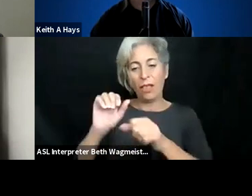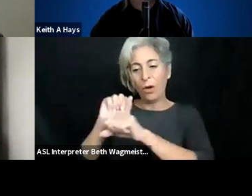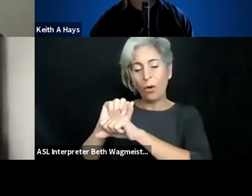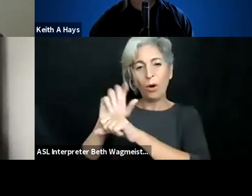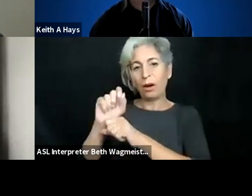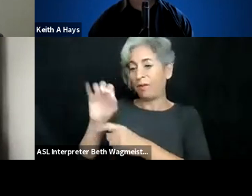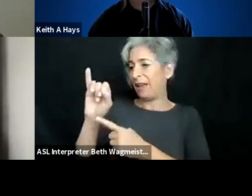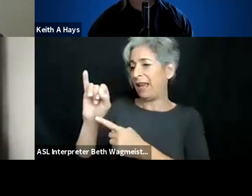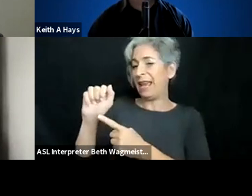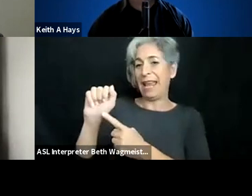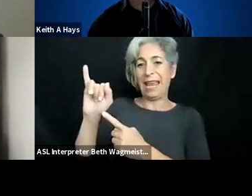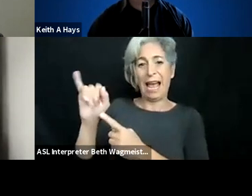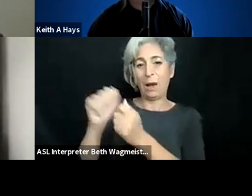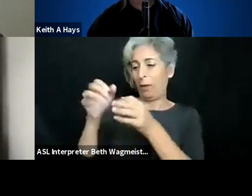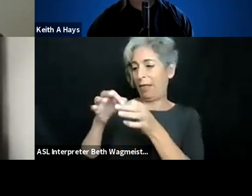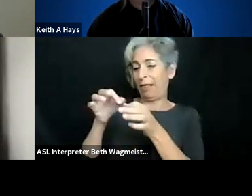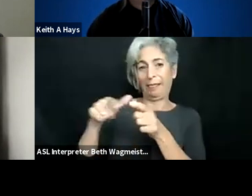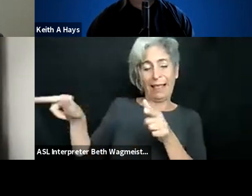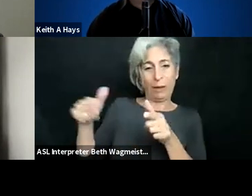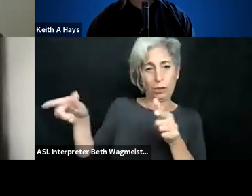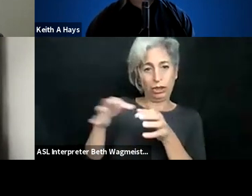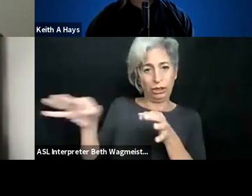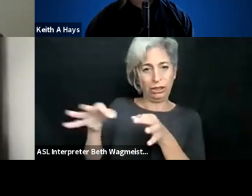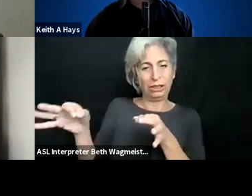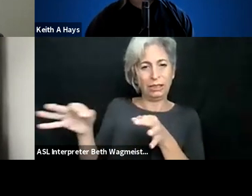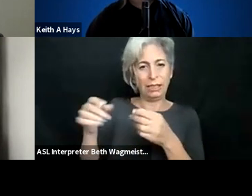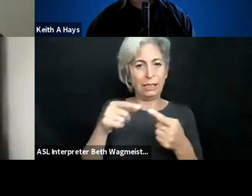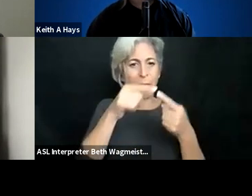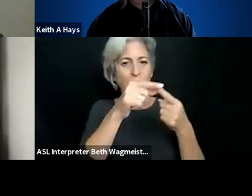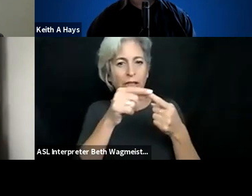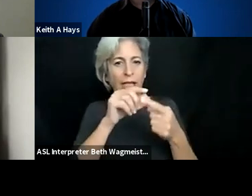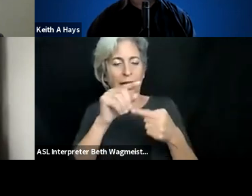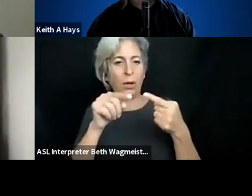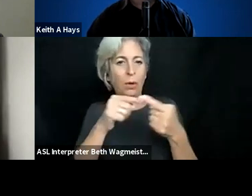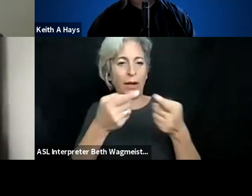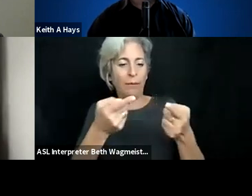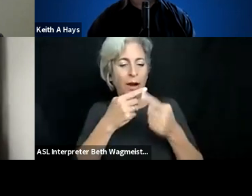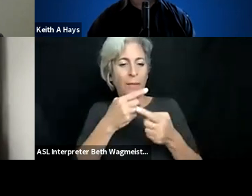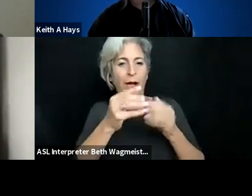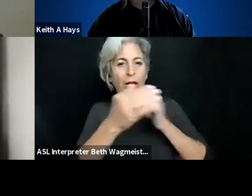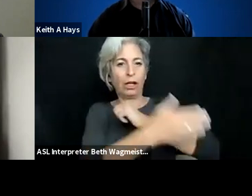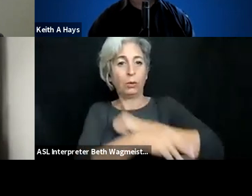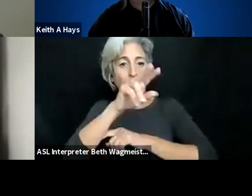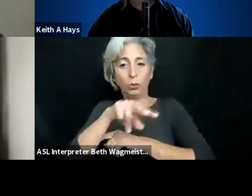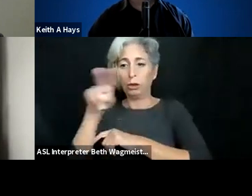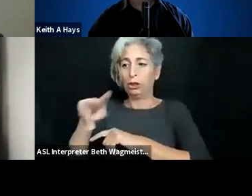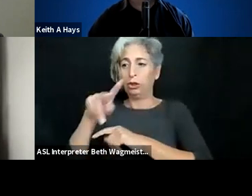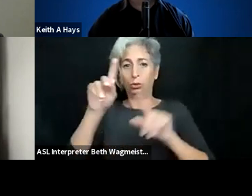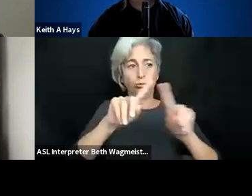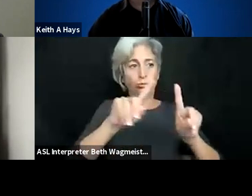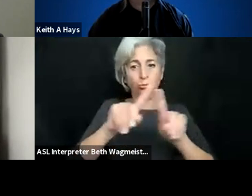India. For me I think the biggest hope is with the work of AI in languages. Especially when